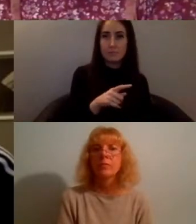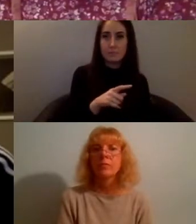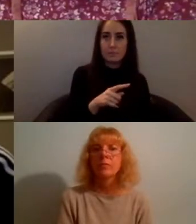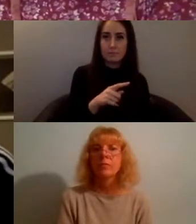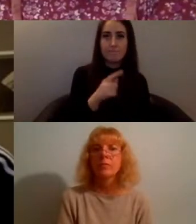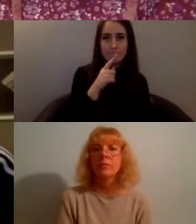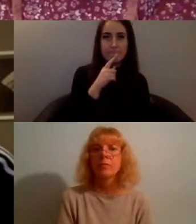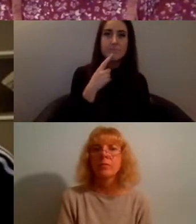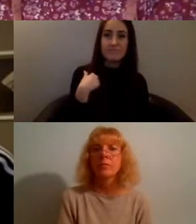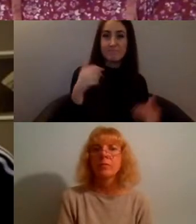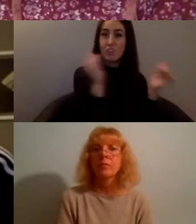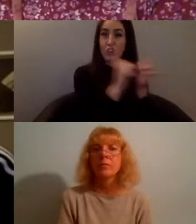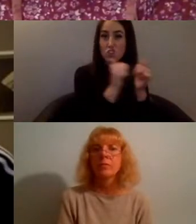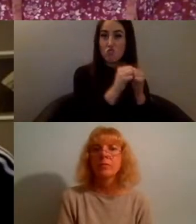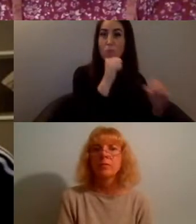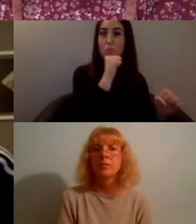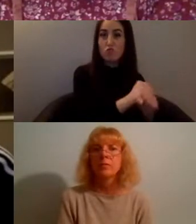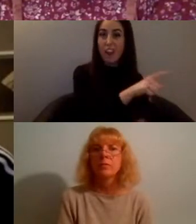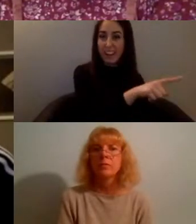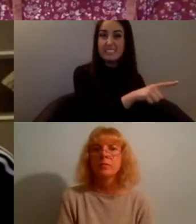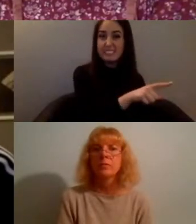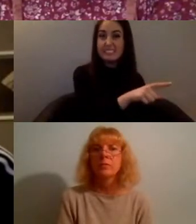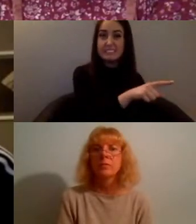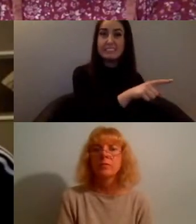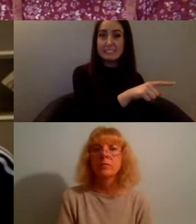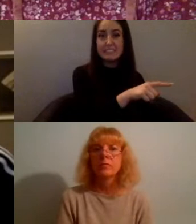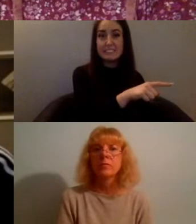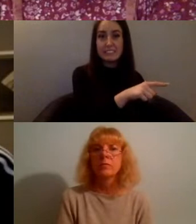how do we move these conversations to in real life